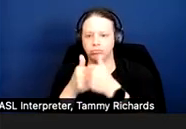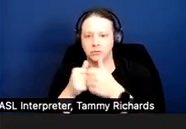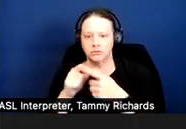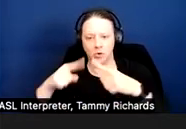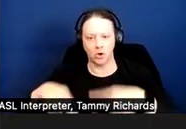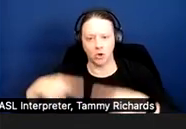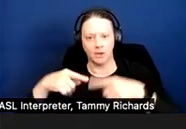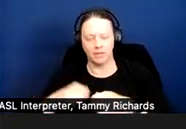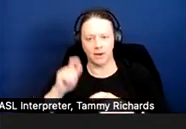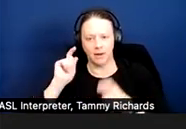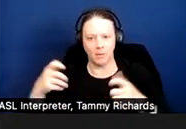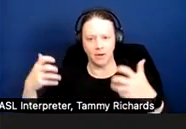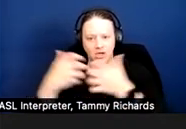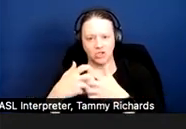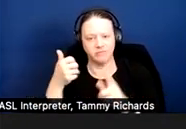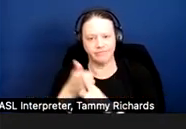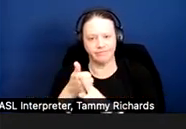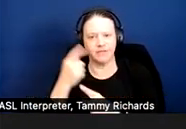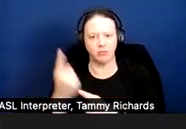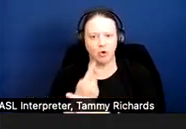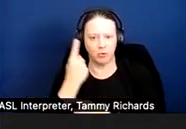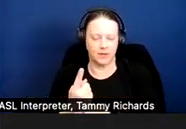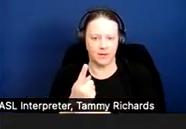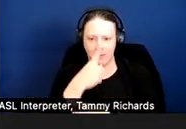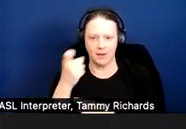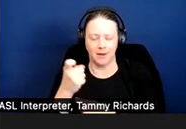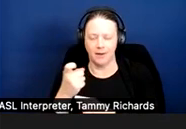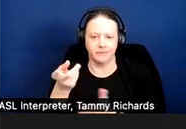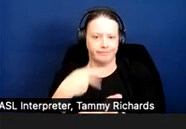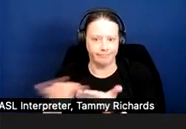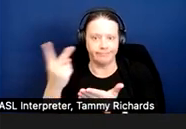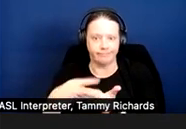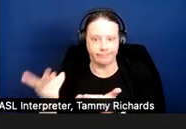an accommodation is appropriate, because, again, it has to be reasonable and necessary.